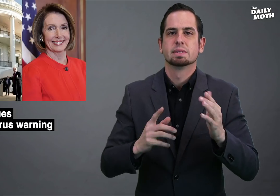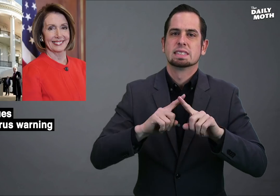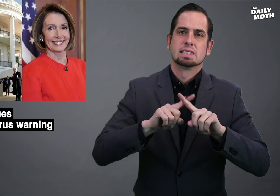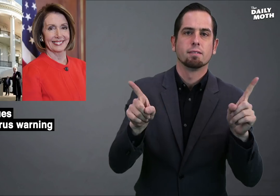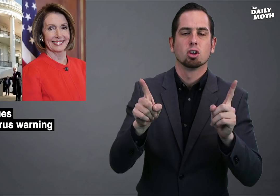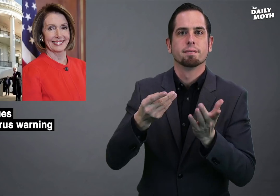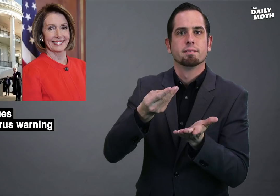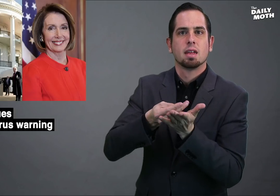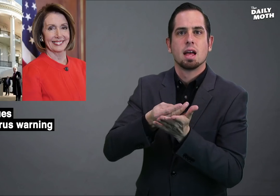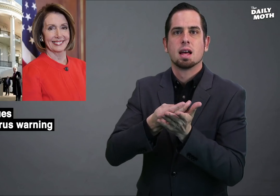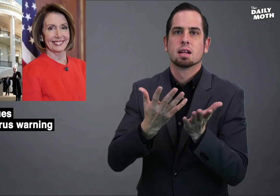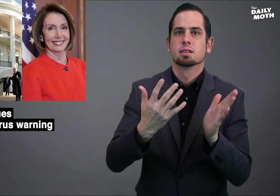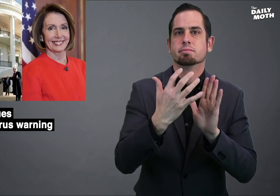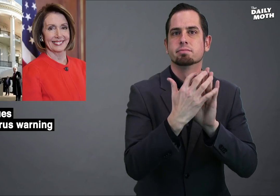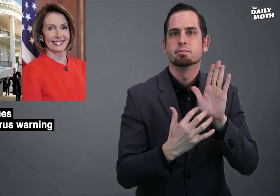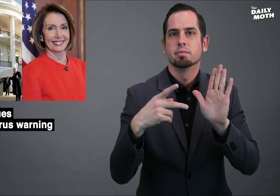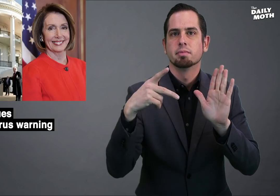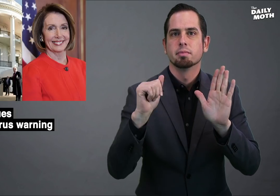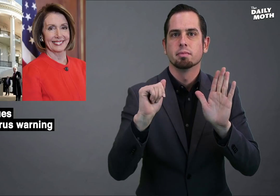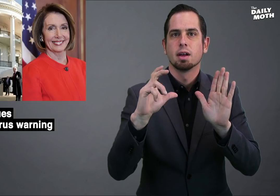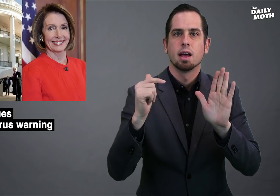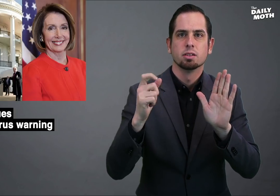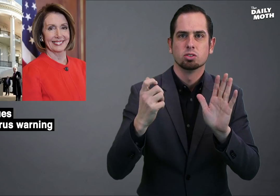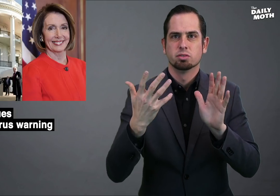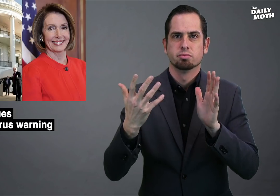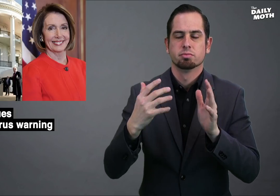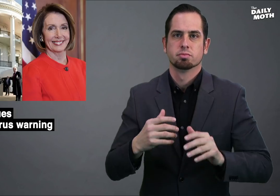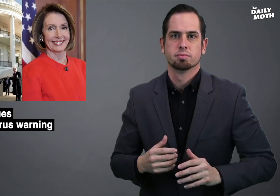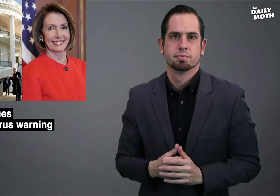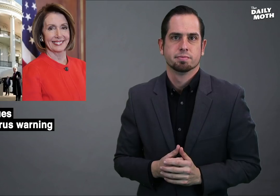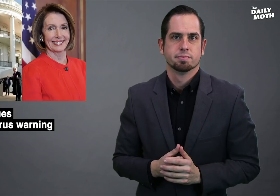a different funding package.